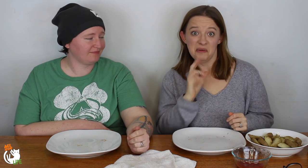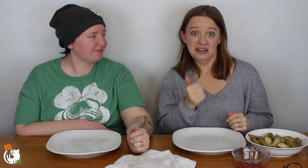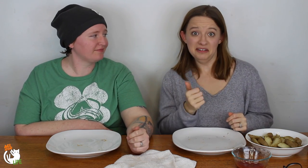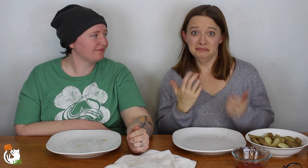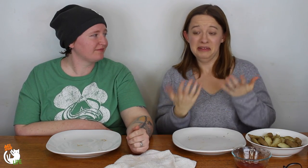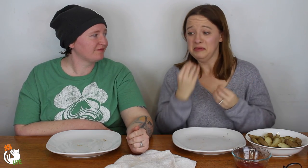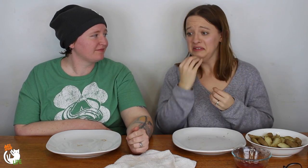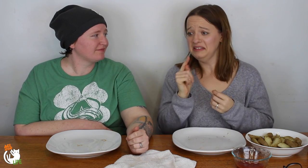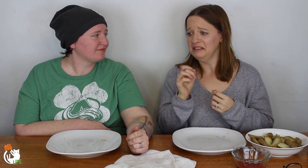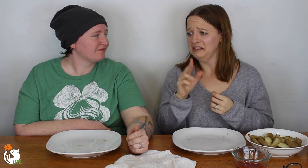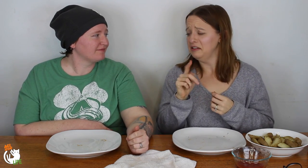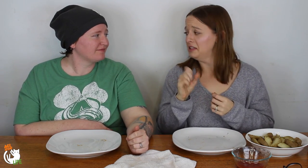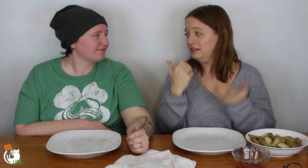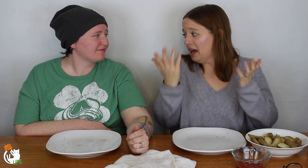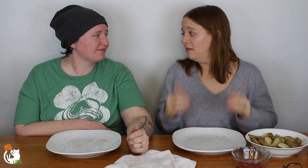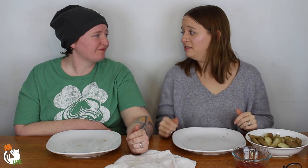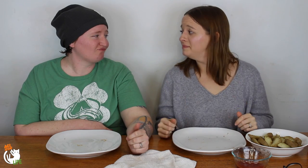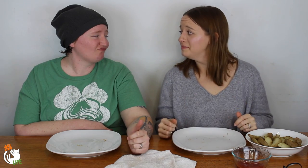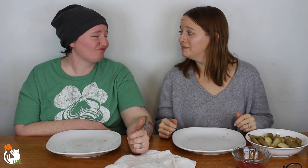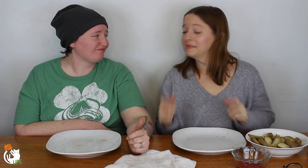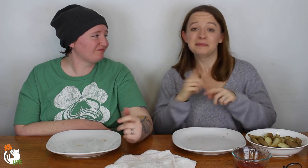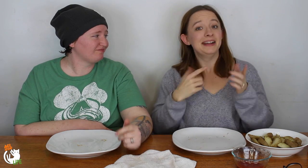Or not, maybe we'll just eat tater tots... I don't know.